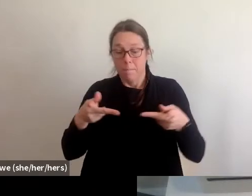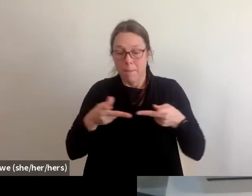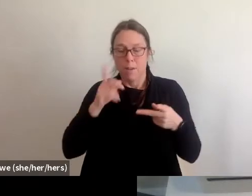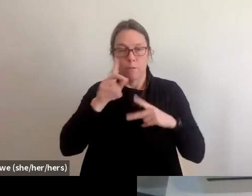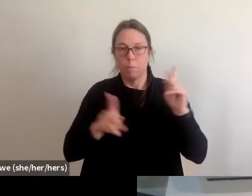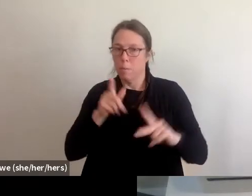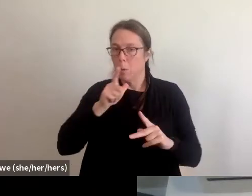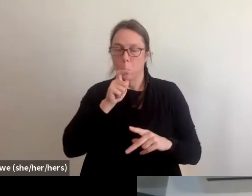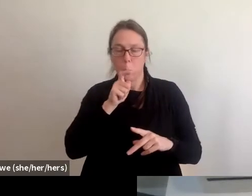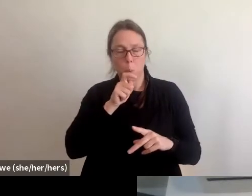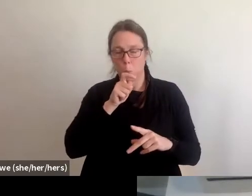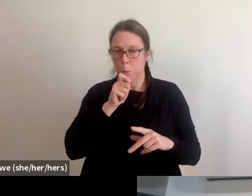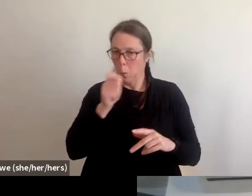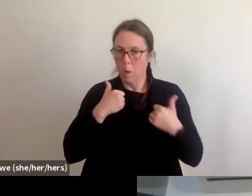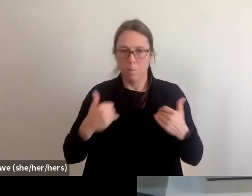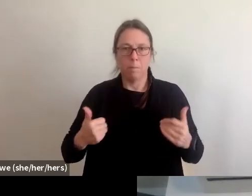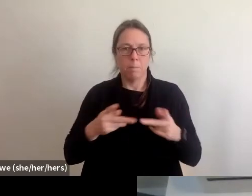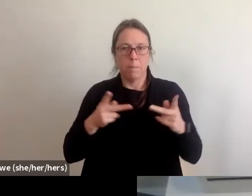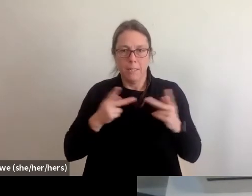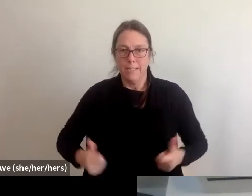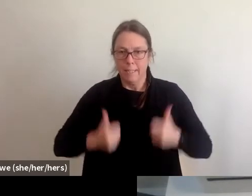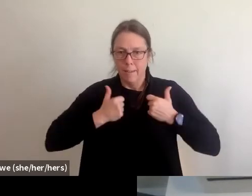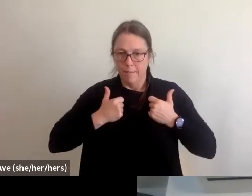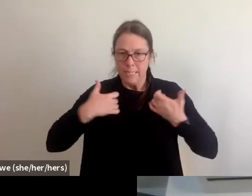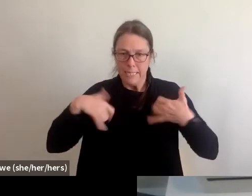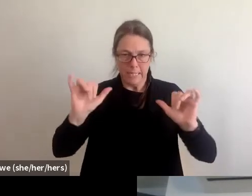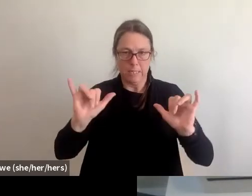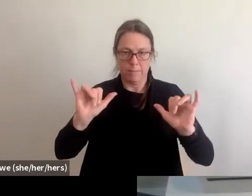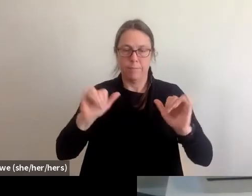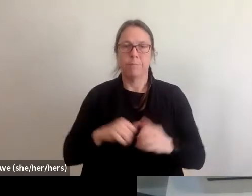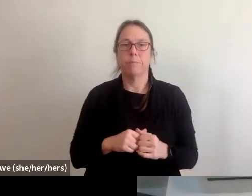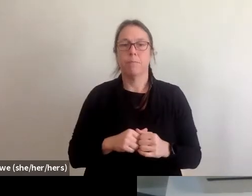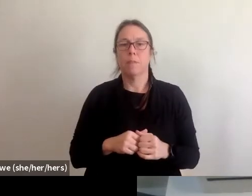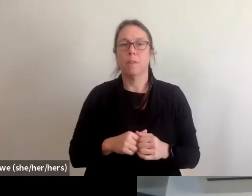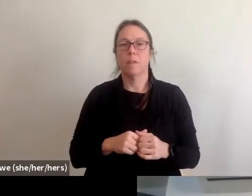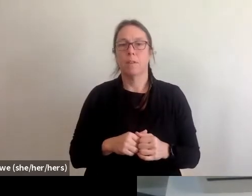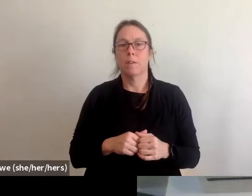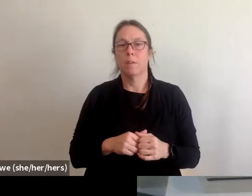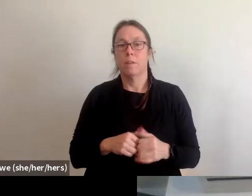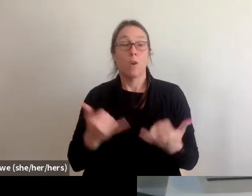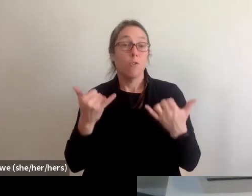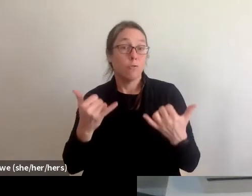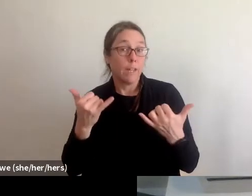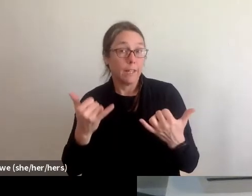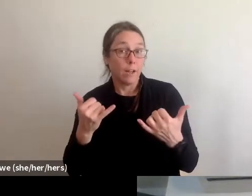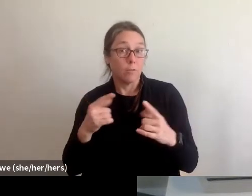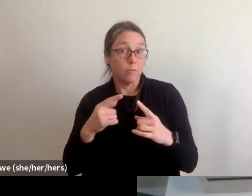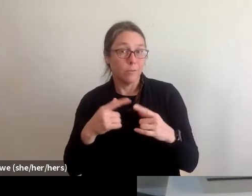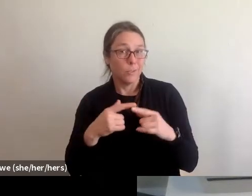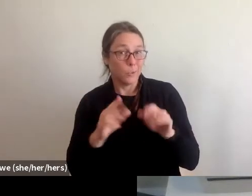by disaster to move to. So that's been going on like right now. Again to use Northern California as an example,